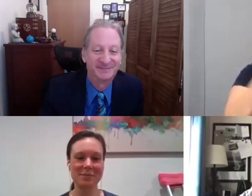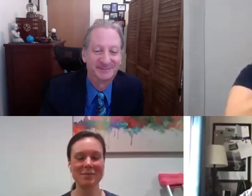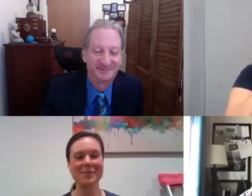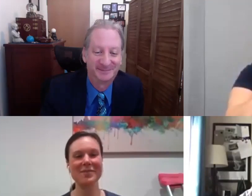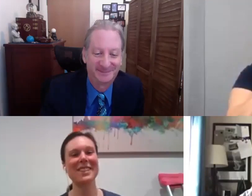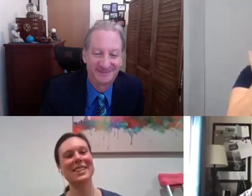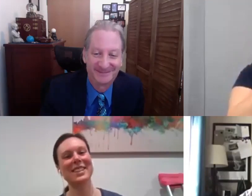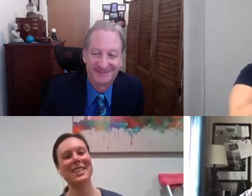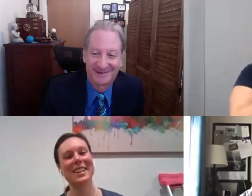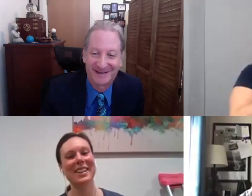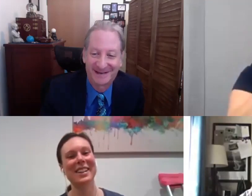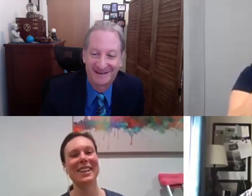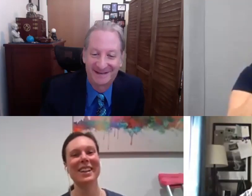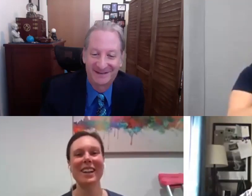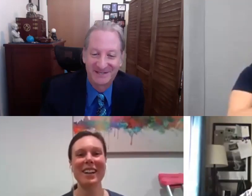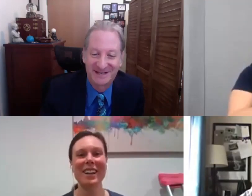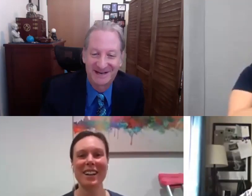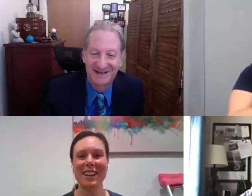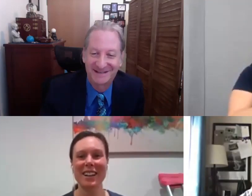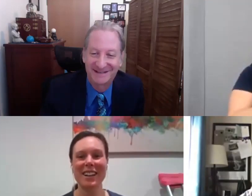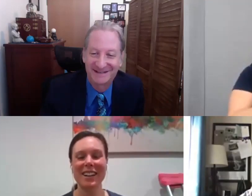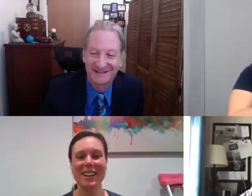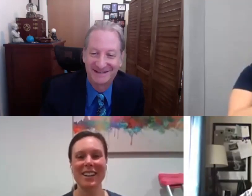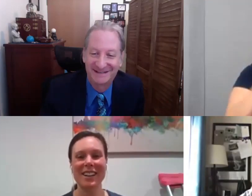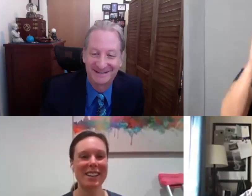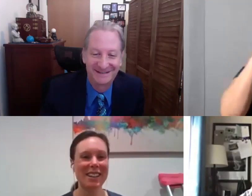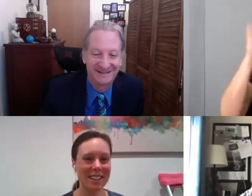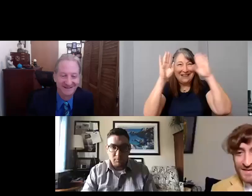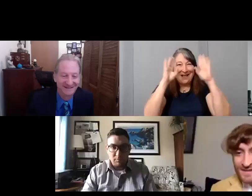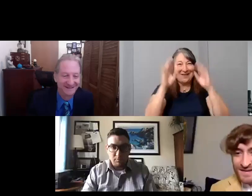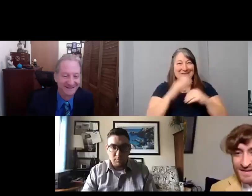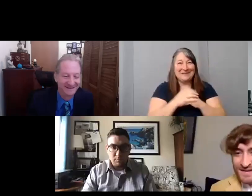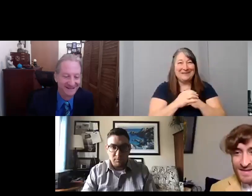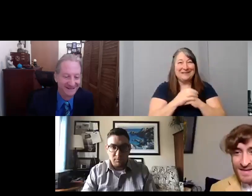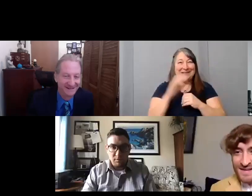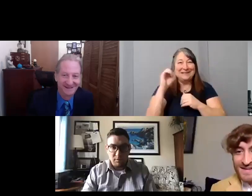Hello Scott.